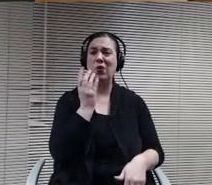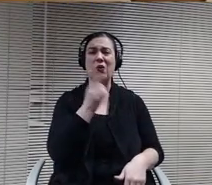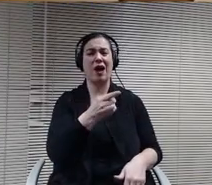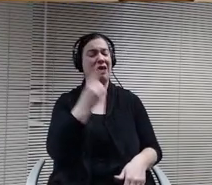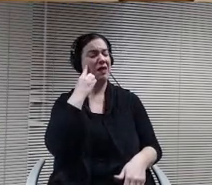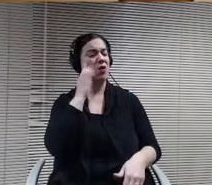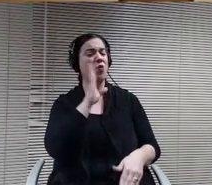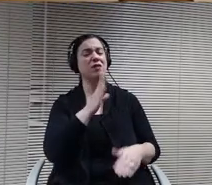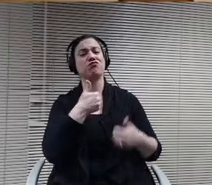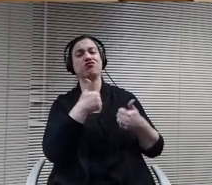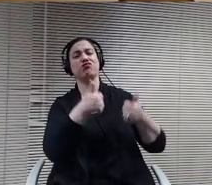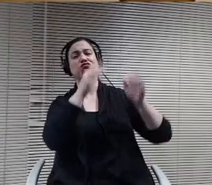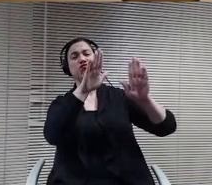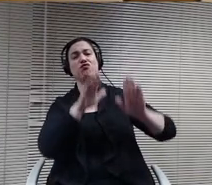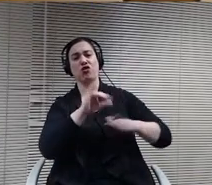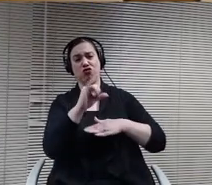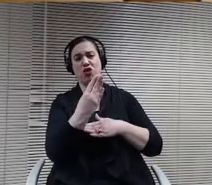Good thank you Mike. Do we have a second?